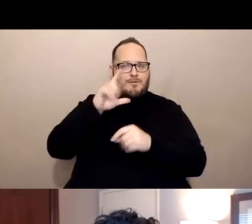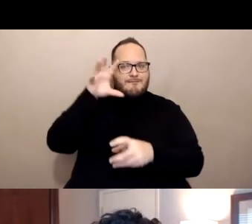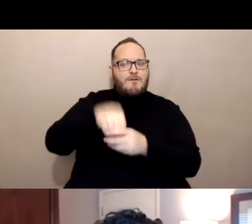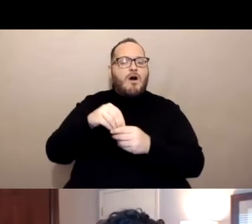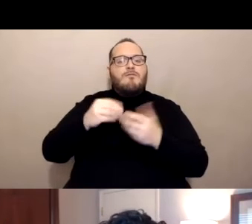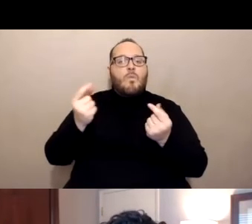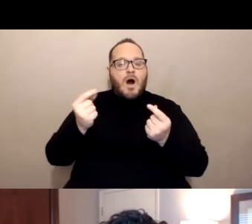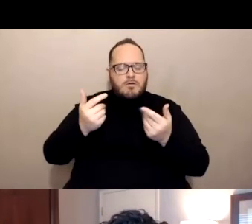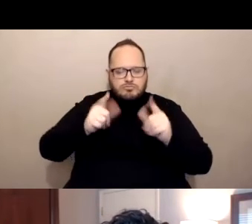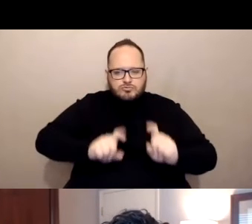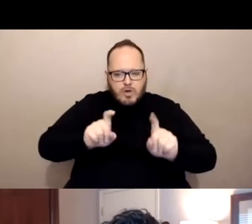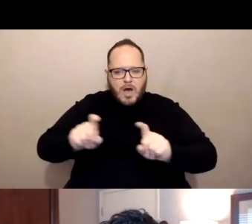So we'll keep an eye on that.